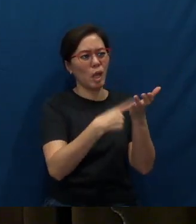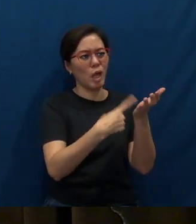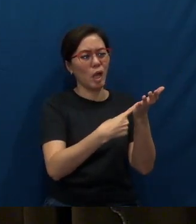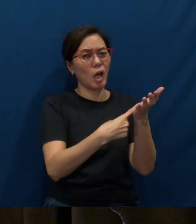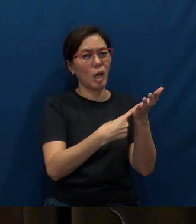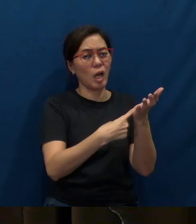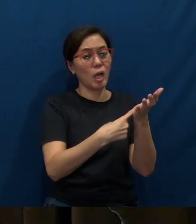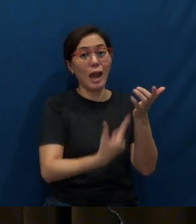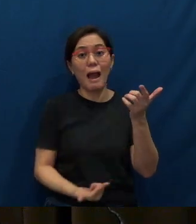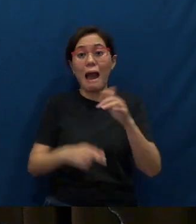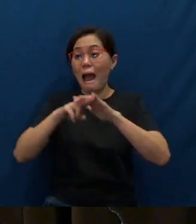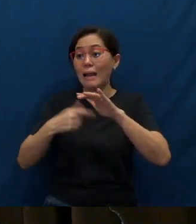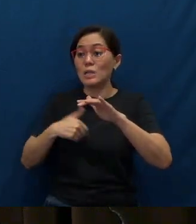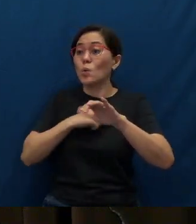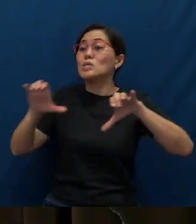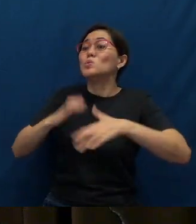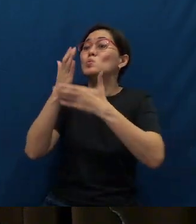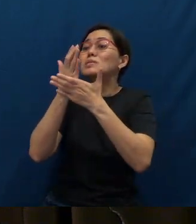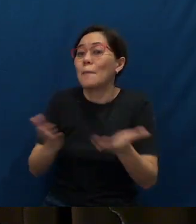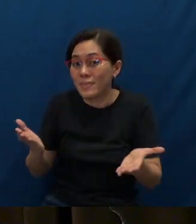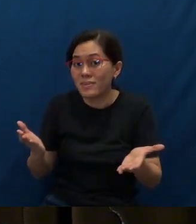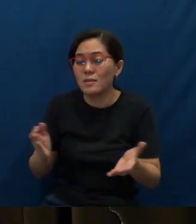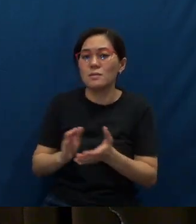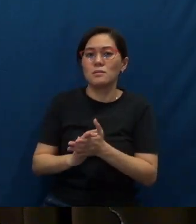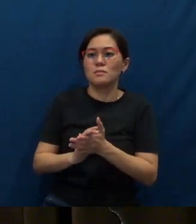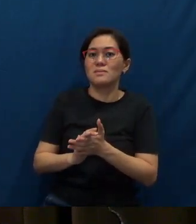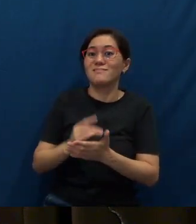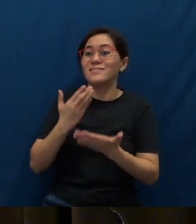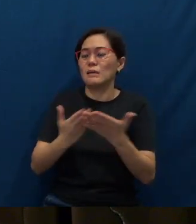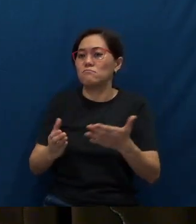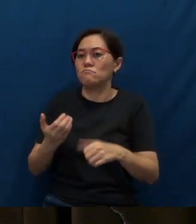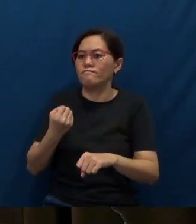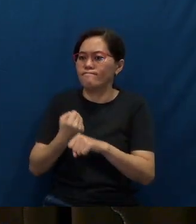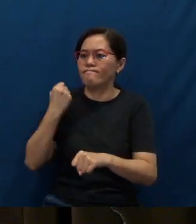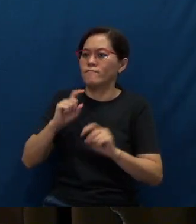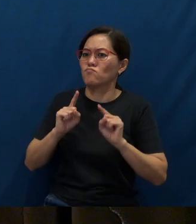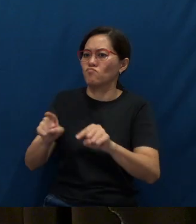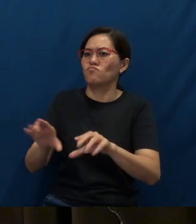unless we do something concrete about it.